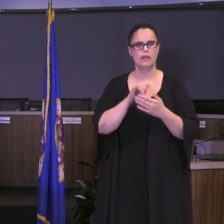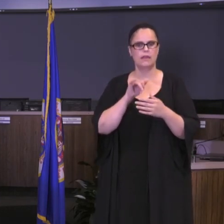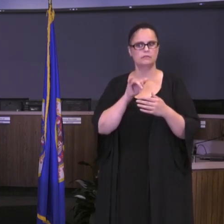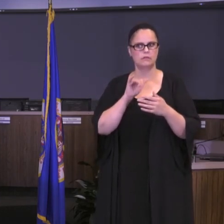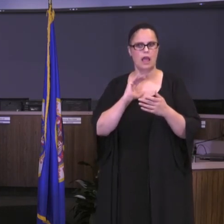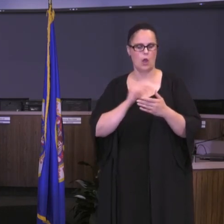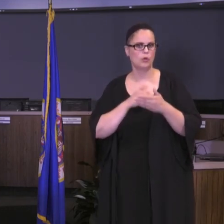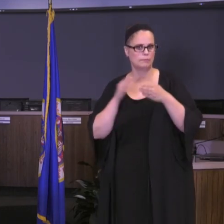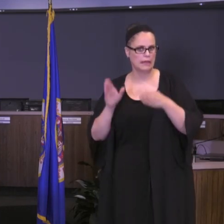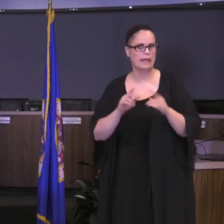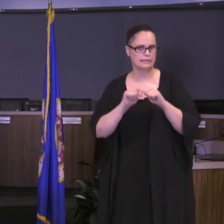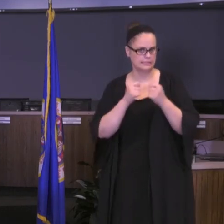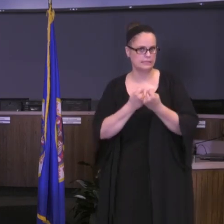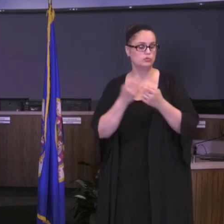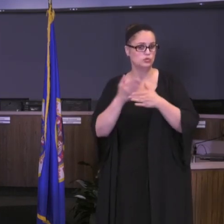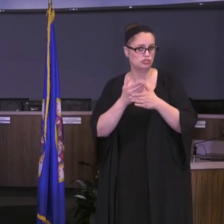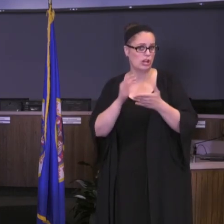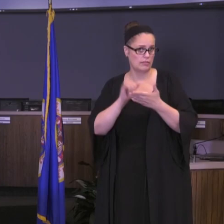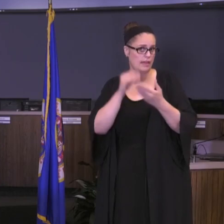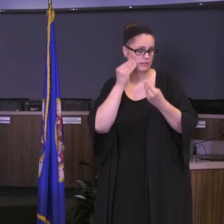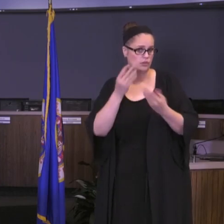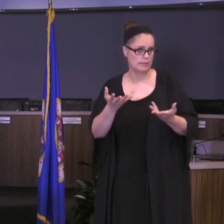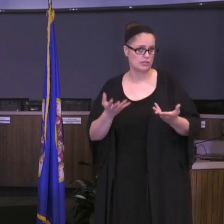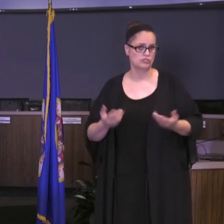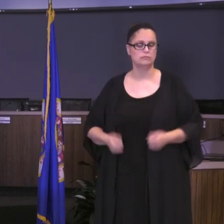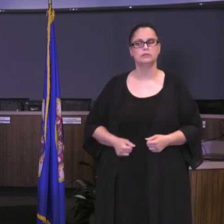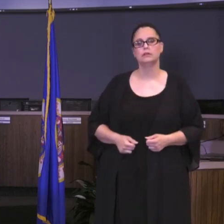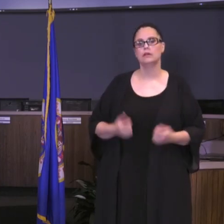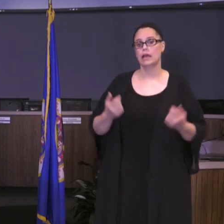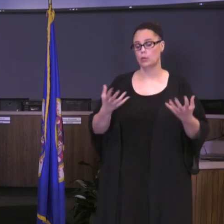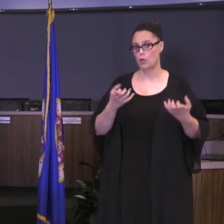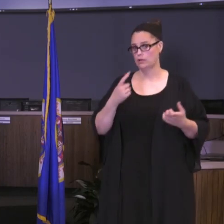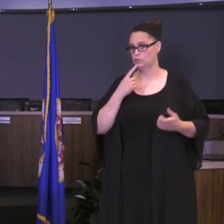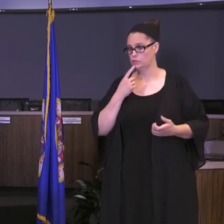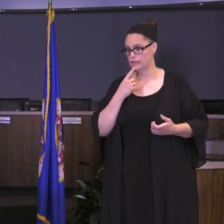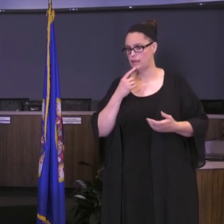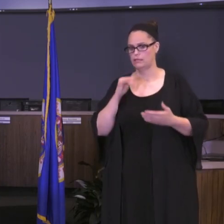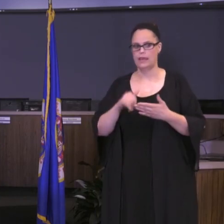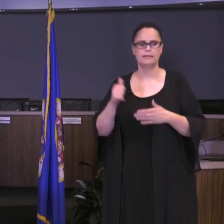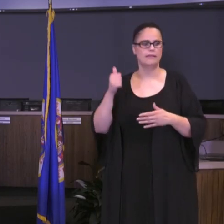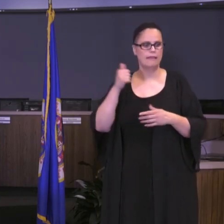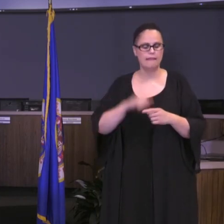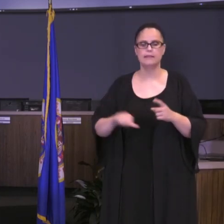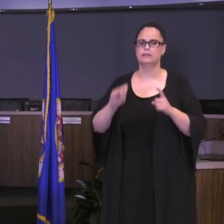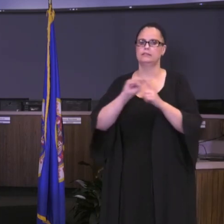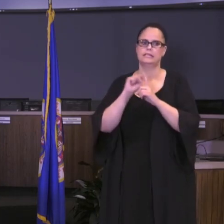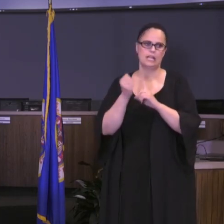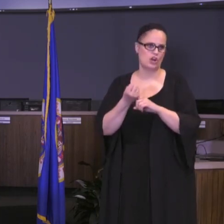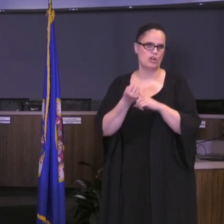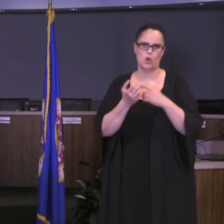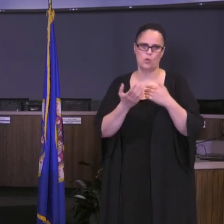so that I could share some information with you. So I want to share with you that regardless of any scenario that's determined by the Minnesota Department of